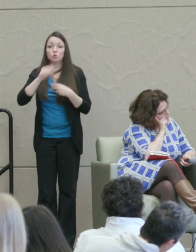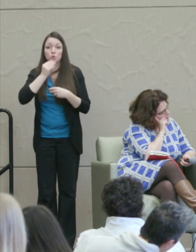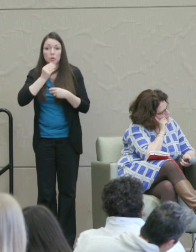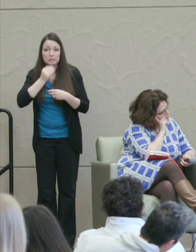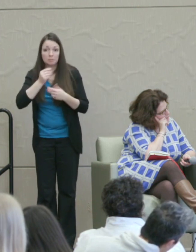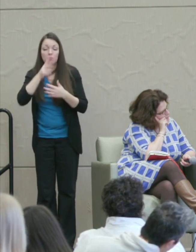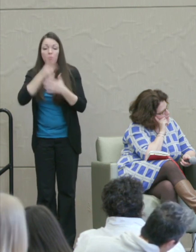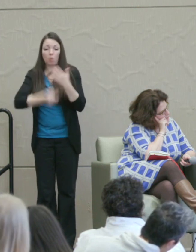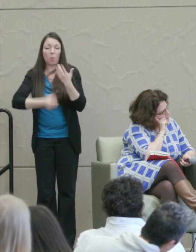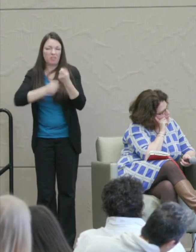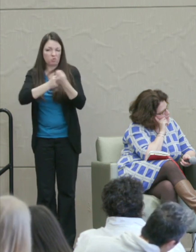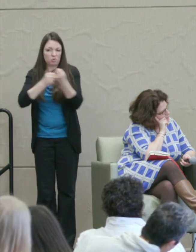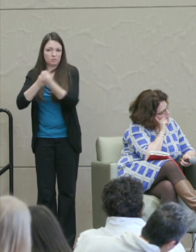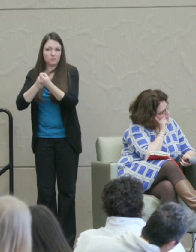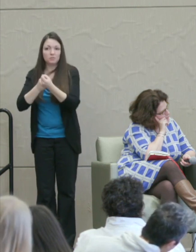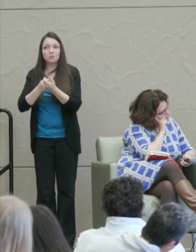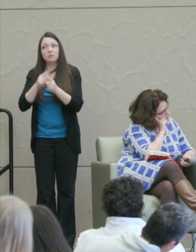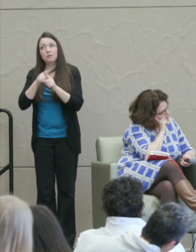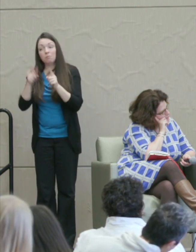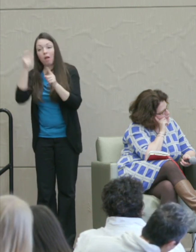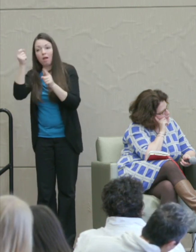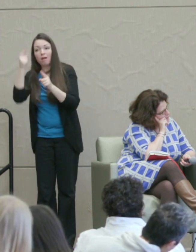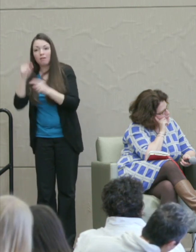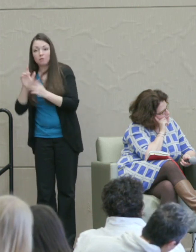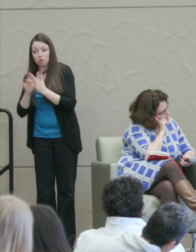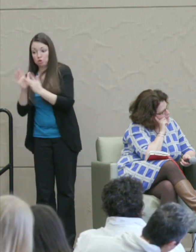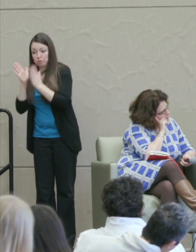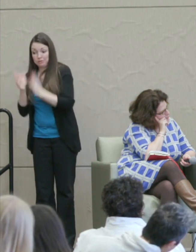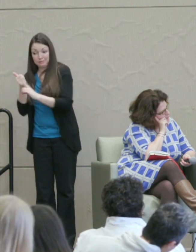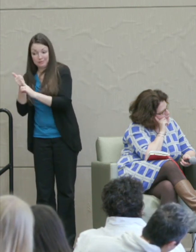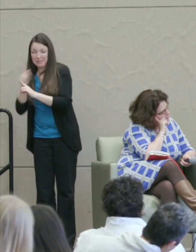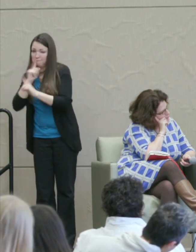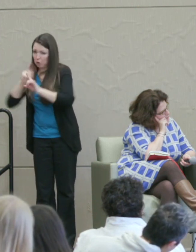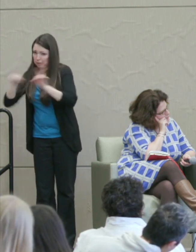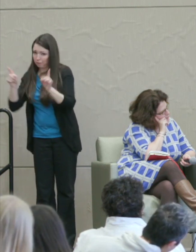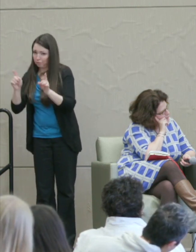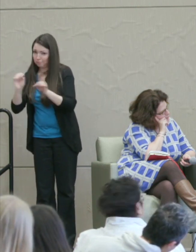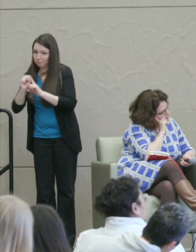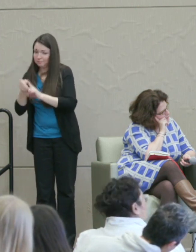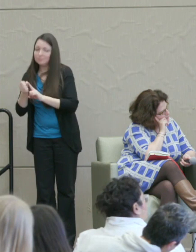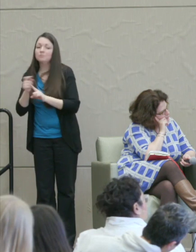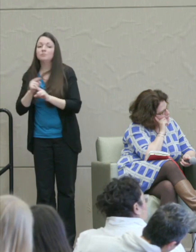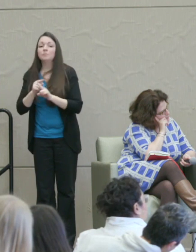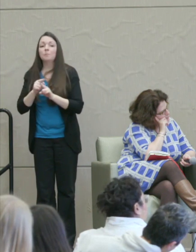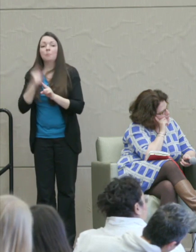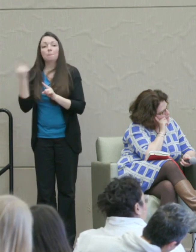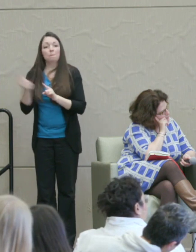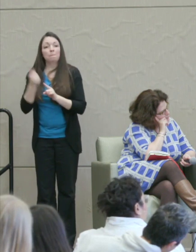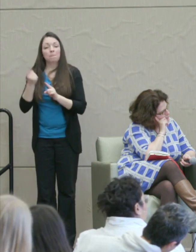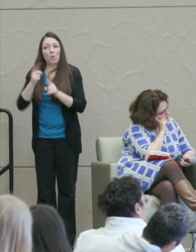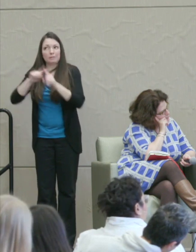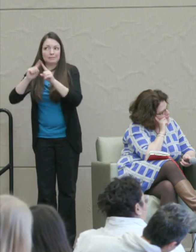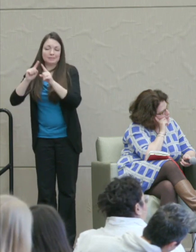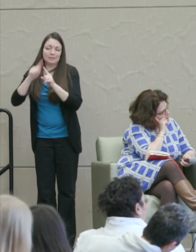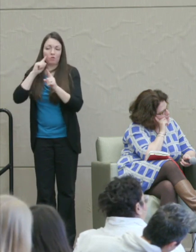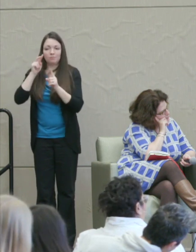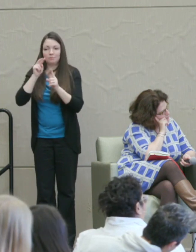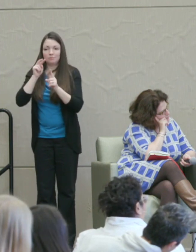Although as I say in Jesus it was quite a different thing and there were always other views around.